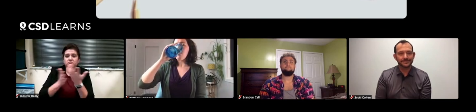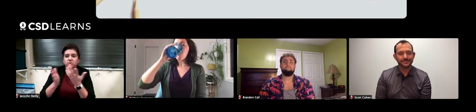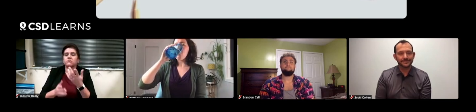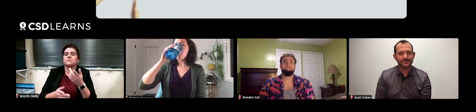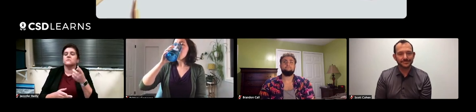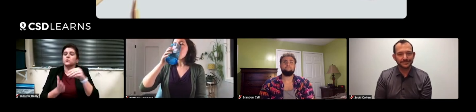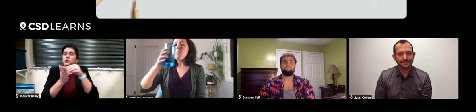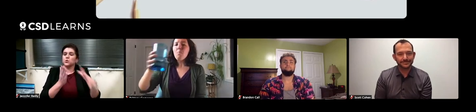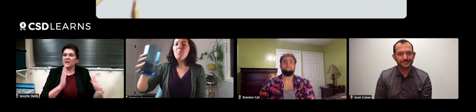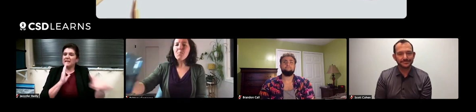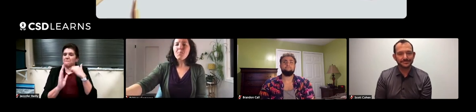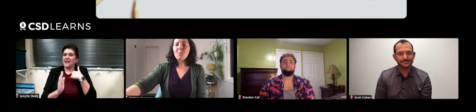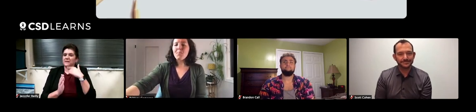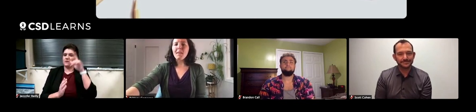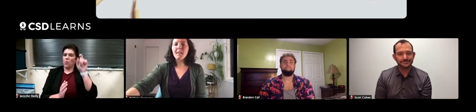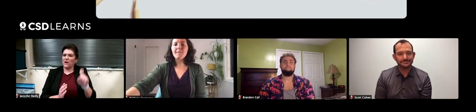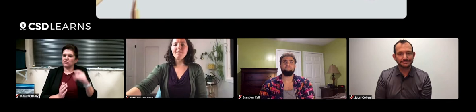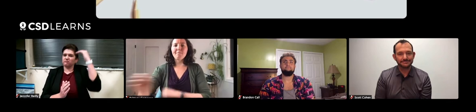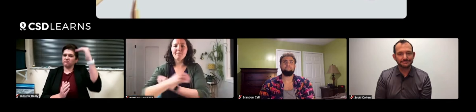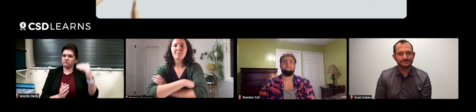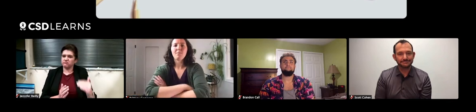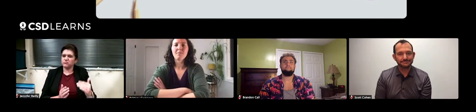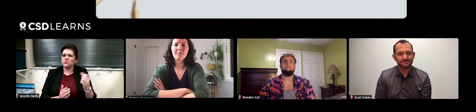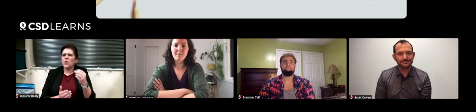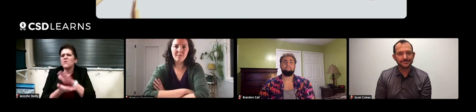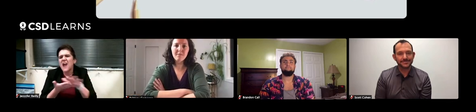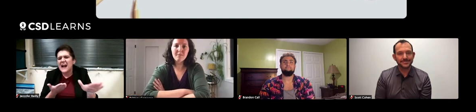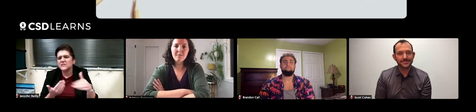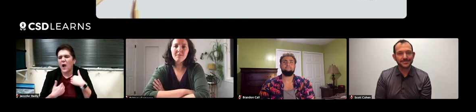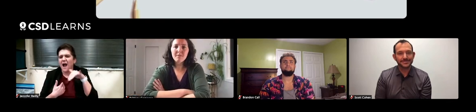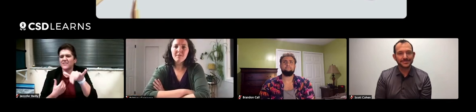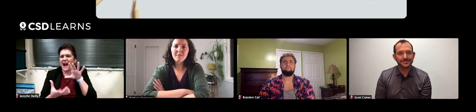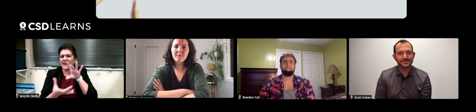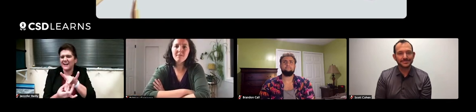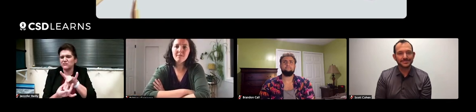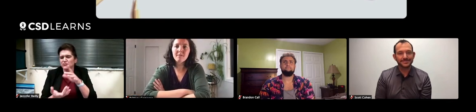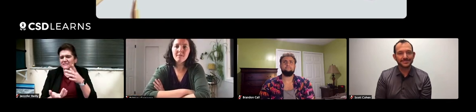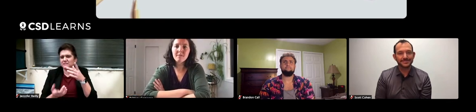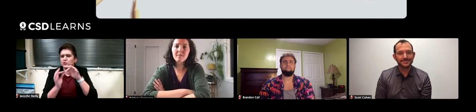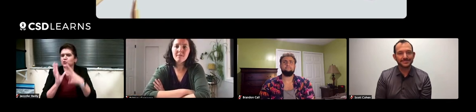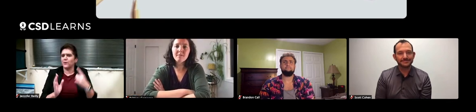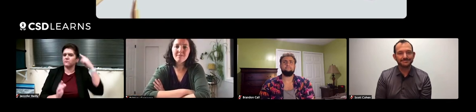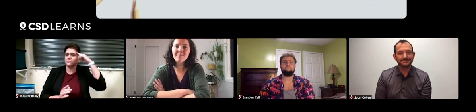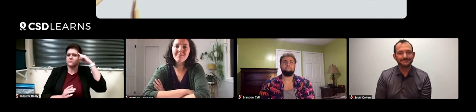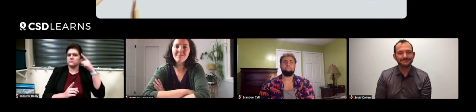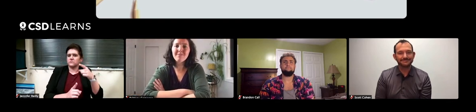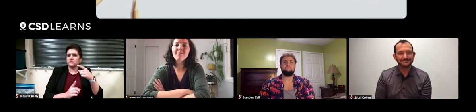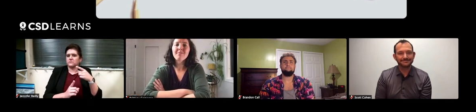The student emailed me with various questions that they had. So it was really nice to have that connection, the interpreter.